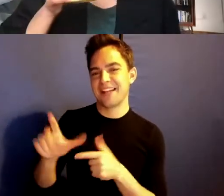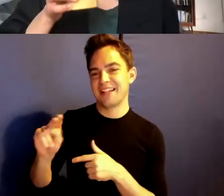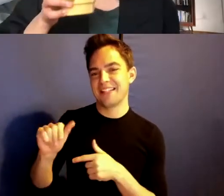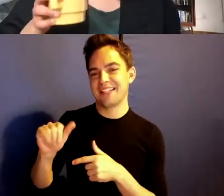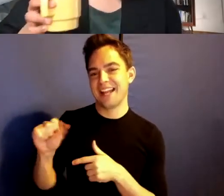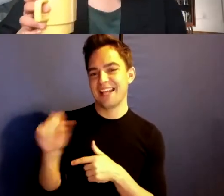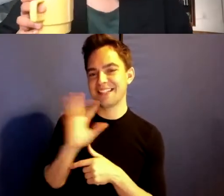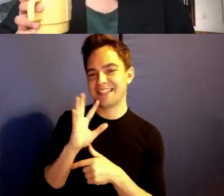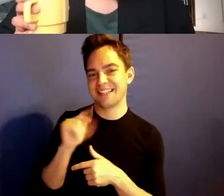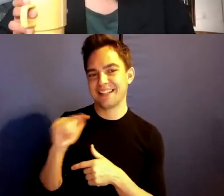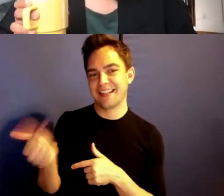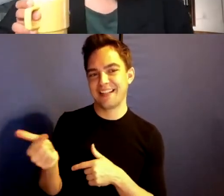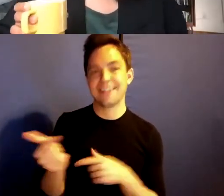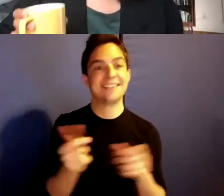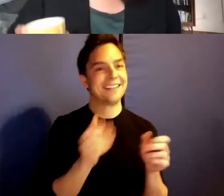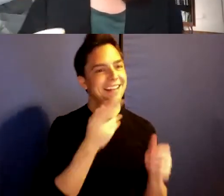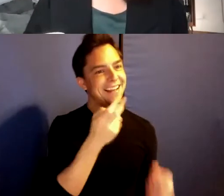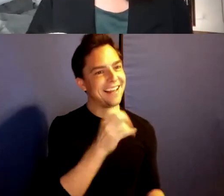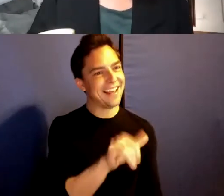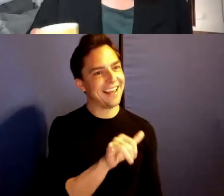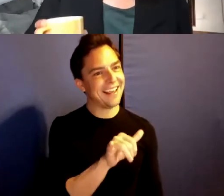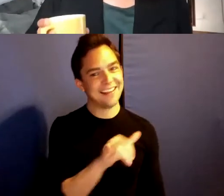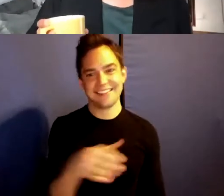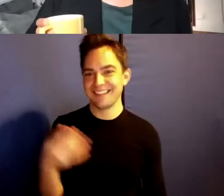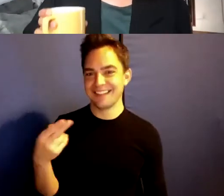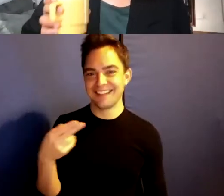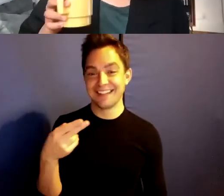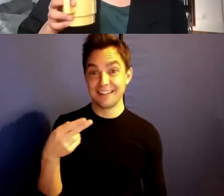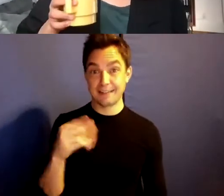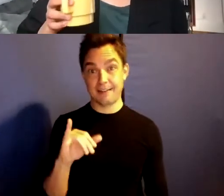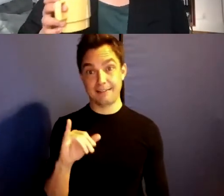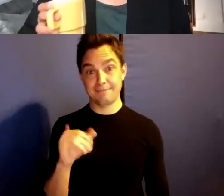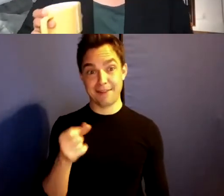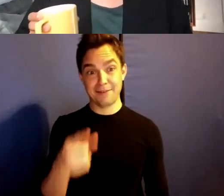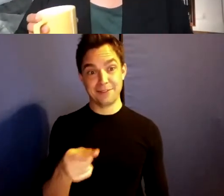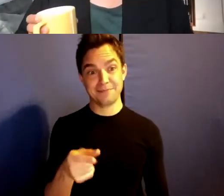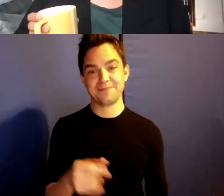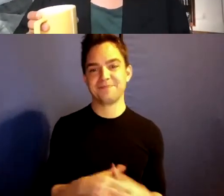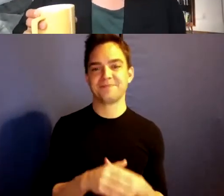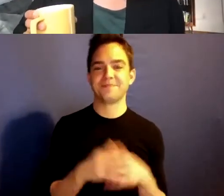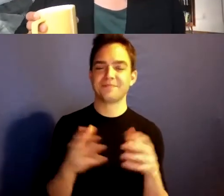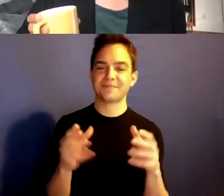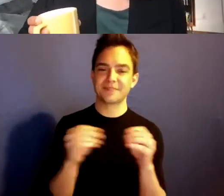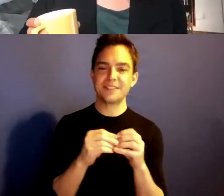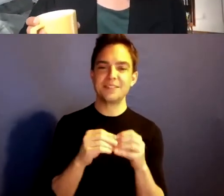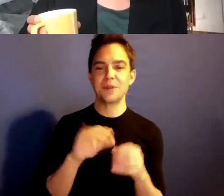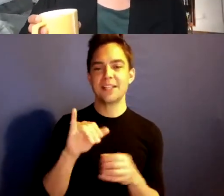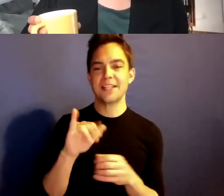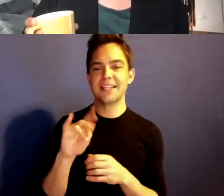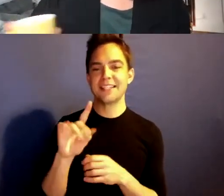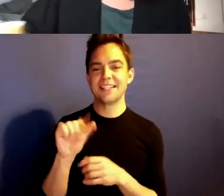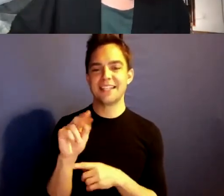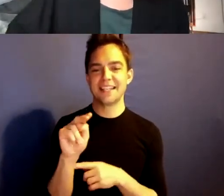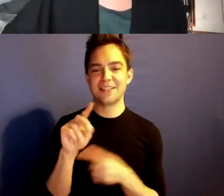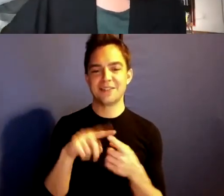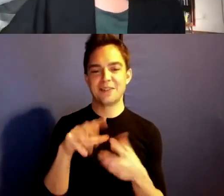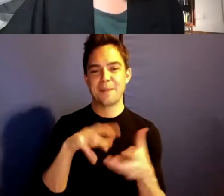Hi. >> Hi. How are you? Adding more Indian into the mix.